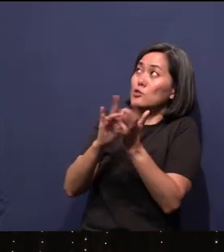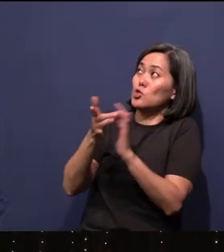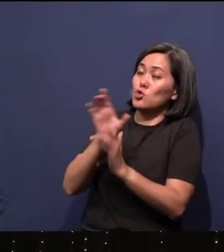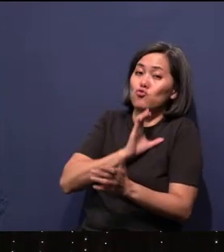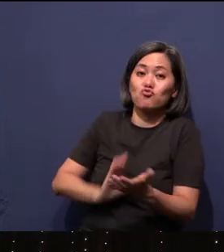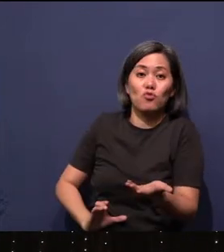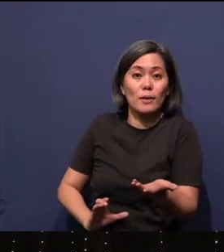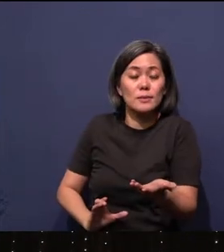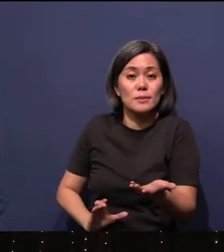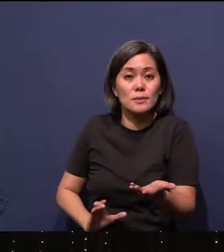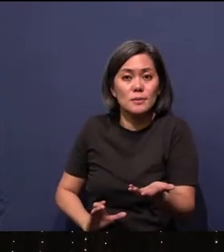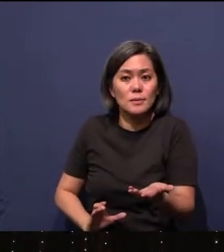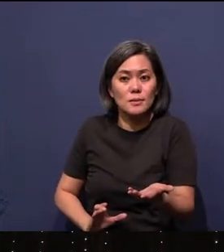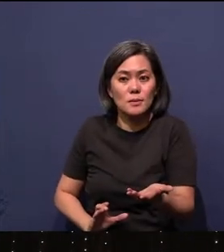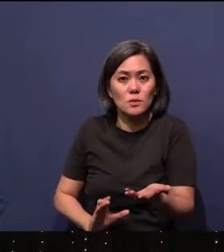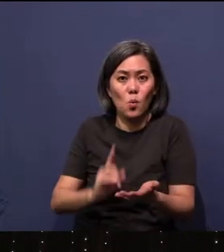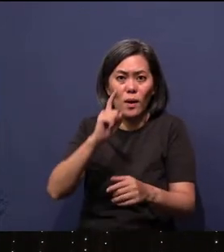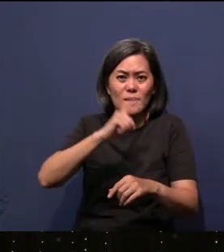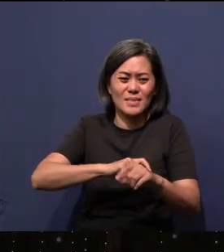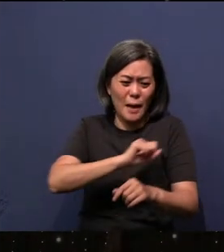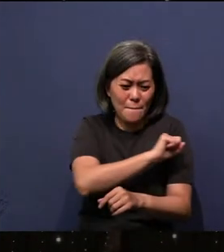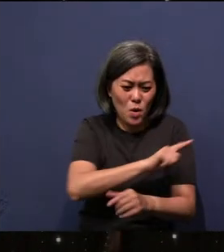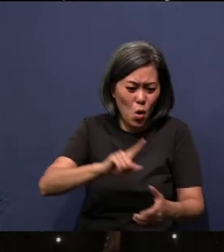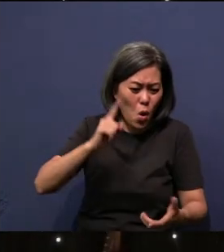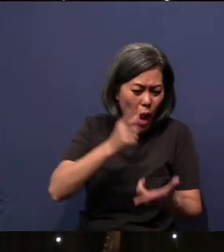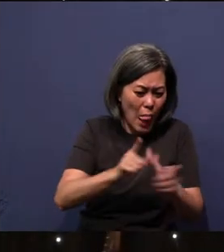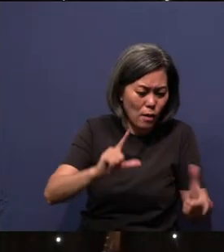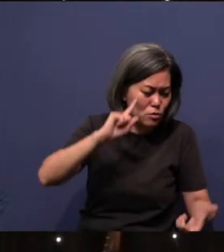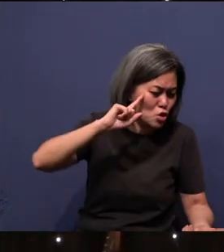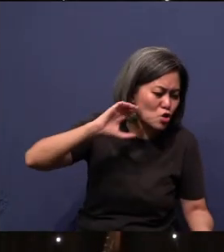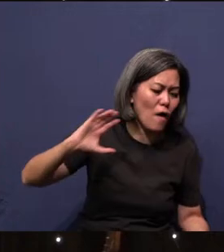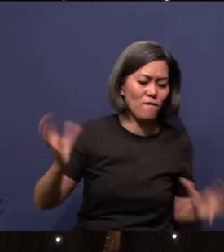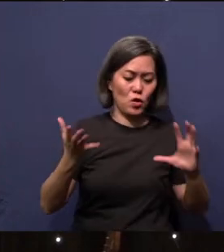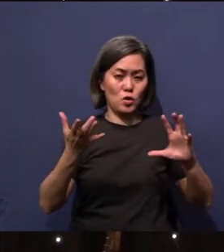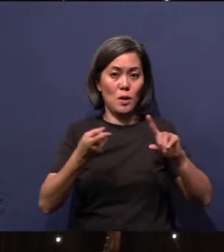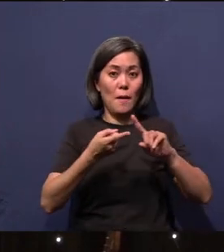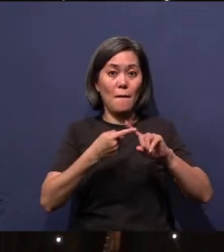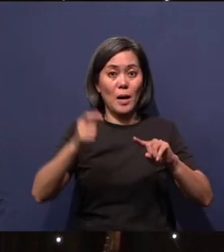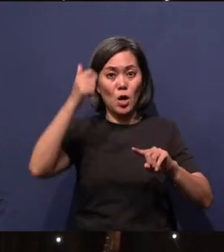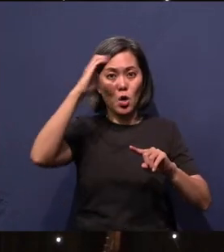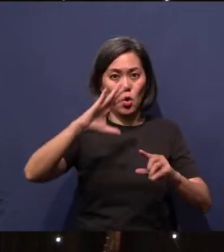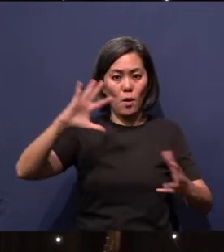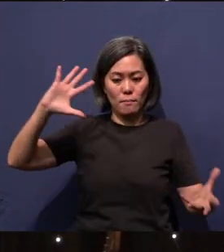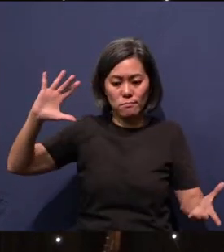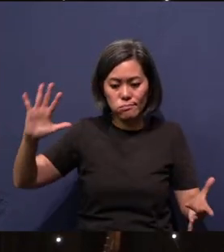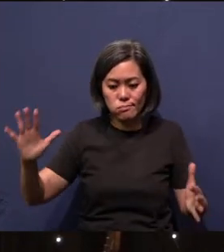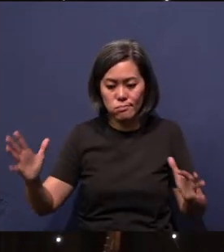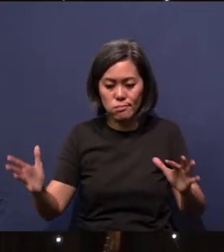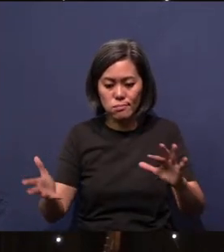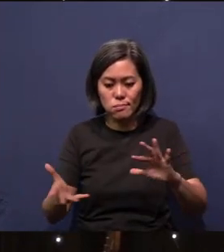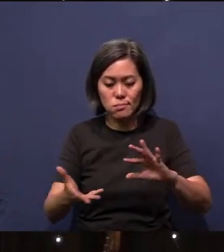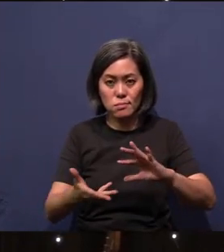At one time you have the languages all confused. At another time God makes restoration. All languages are restored.